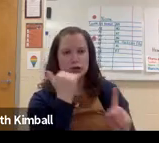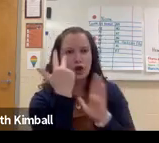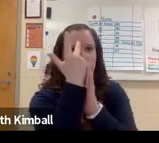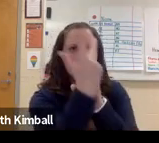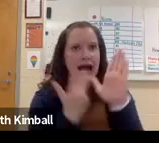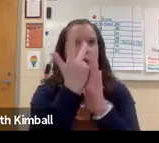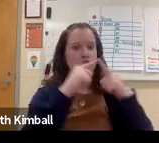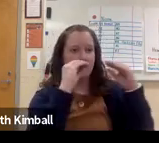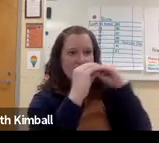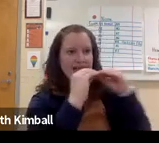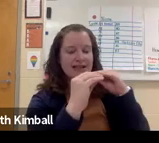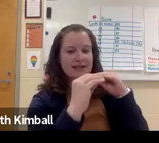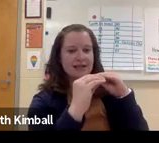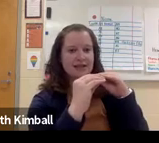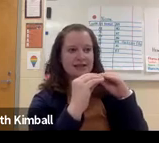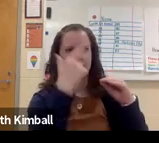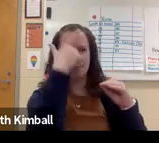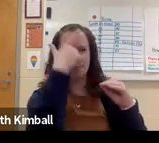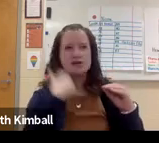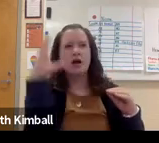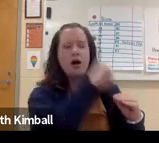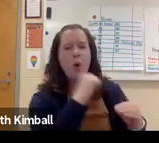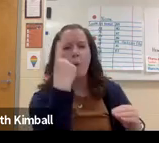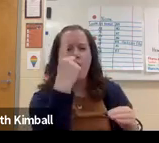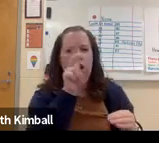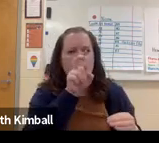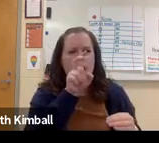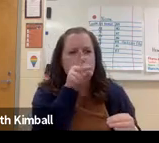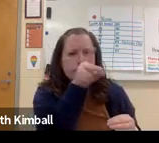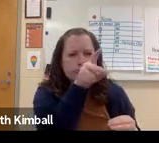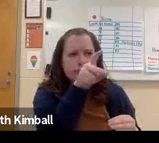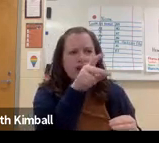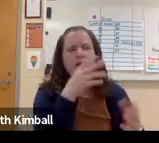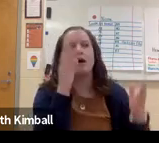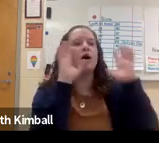I know in the past I've made mistakes, and then it takes three hours to go back